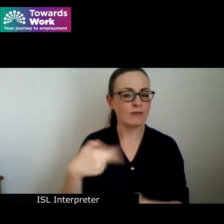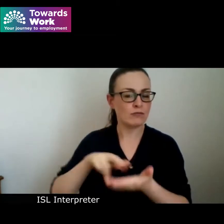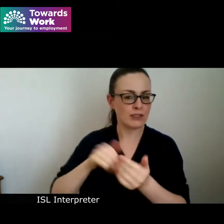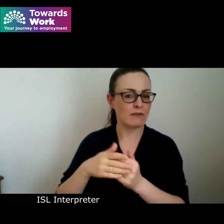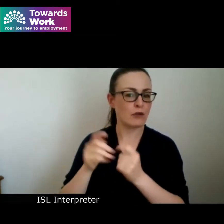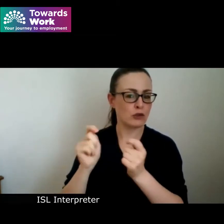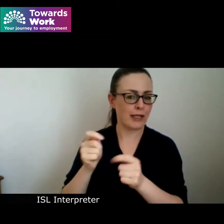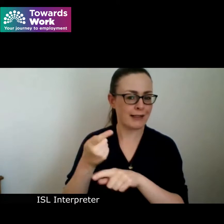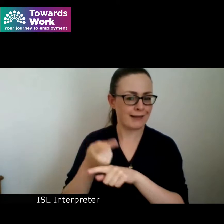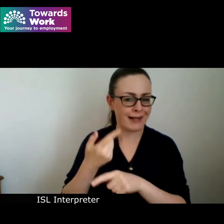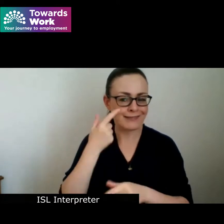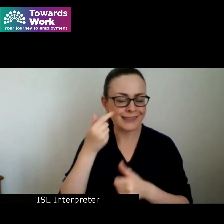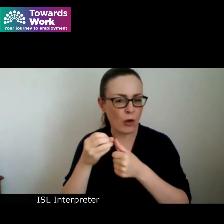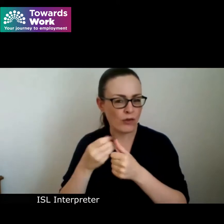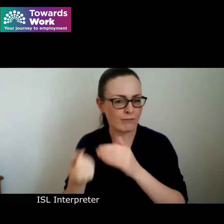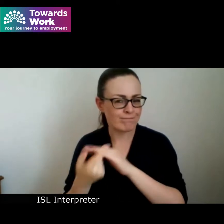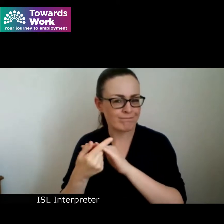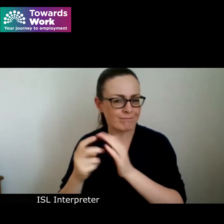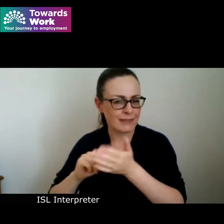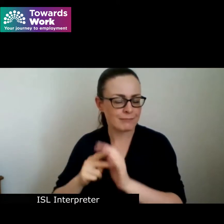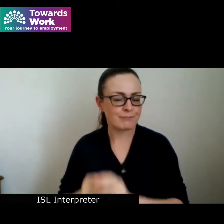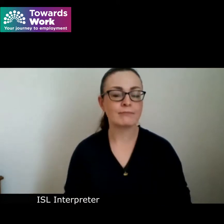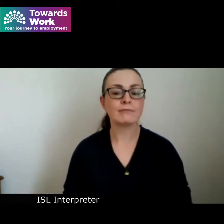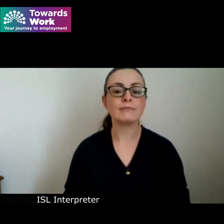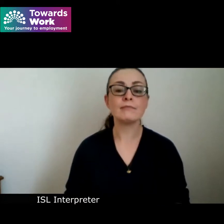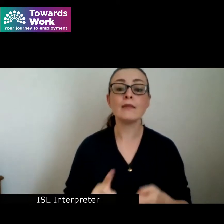As well as practical training we've developed a mentorship program in